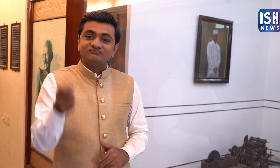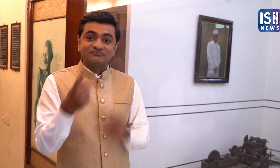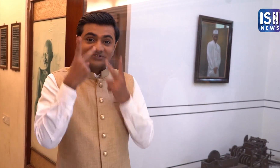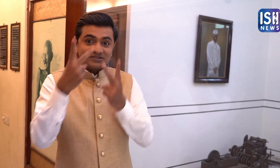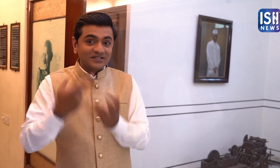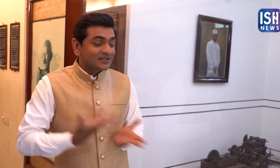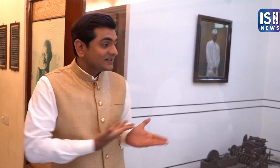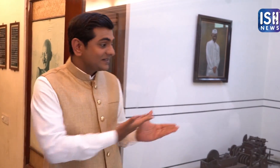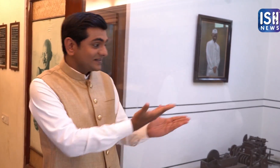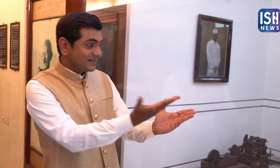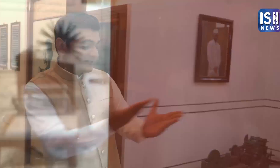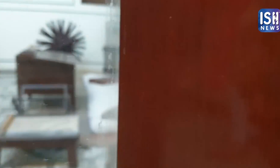Here have a look.